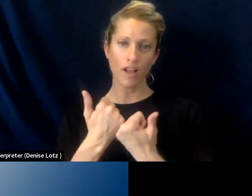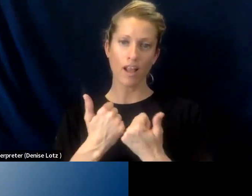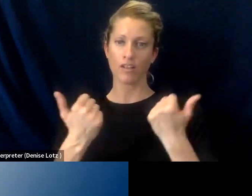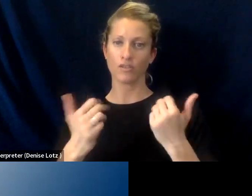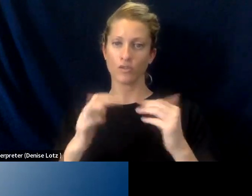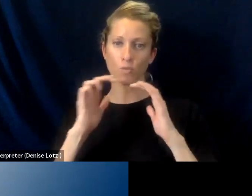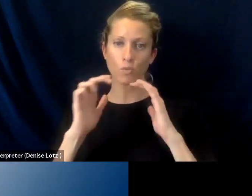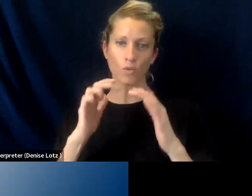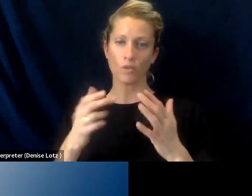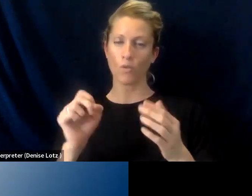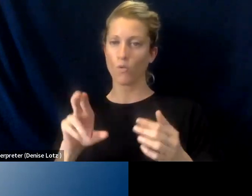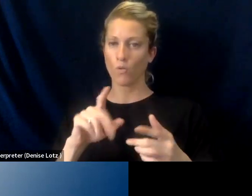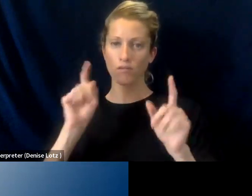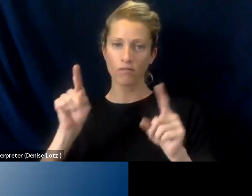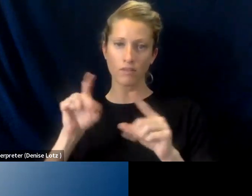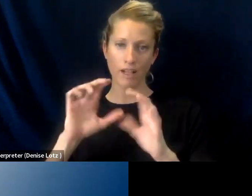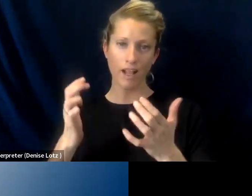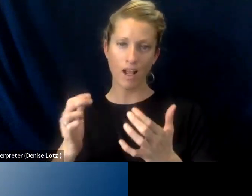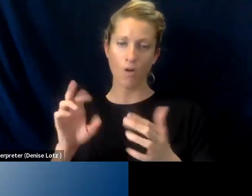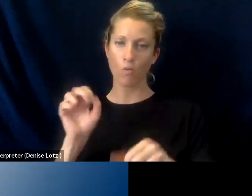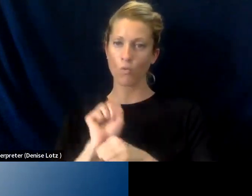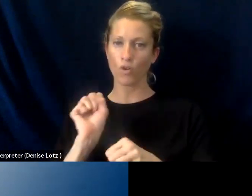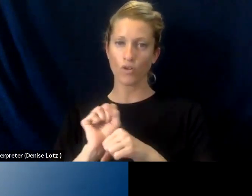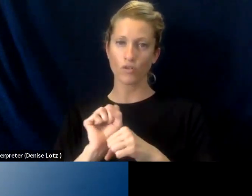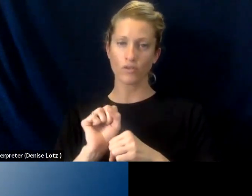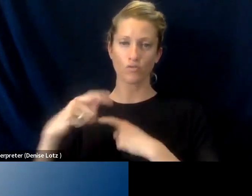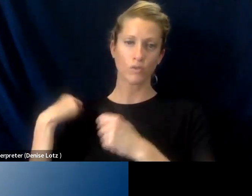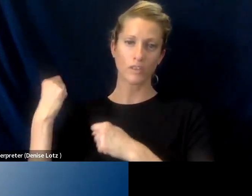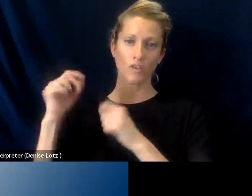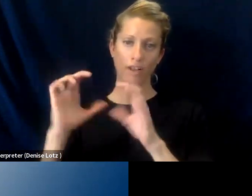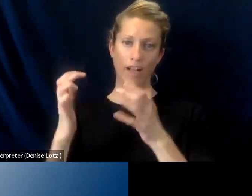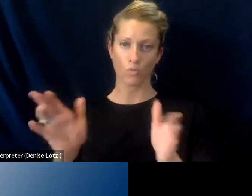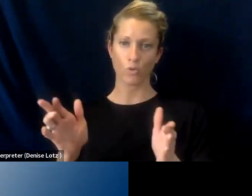a class in a traditional working traditional classroom environment.